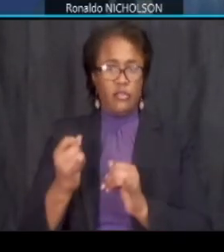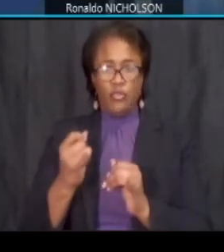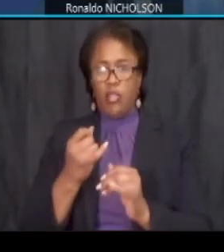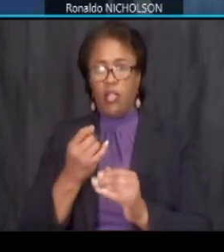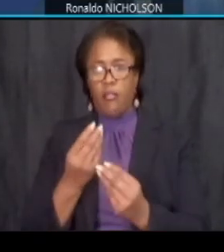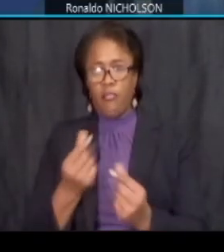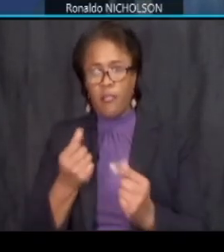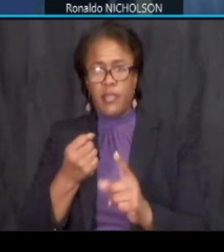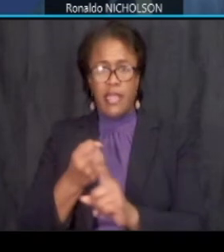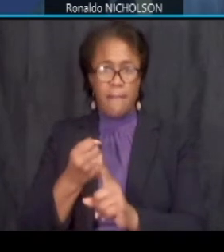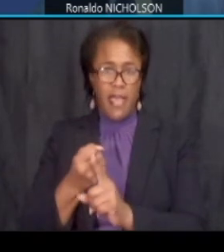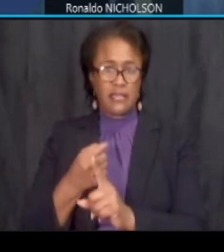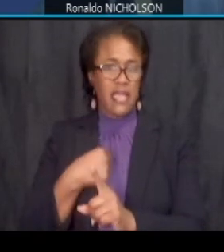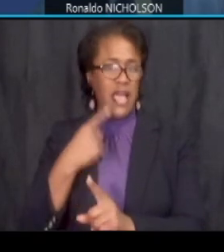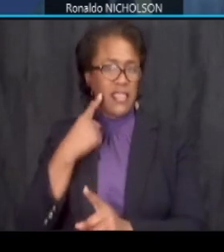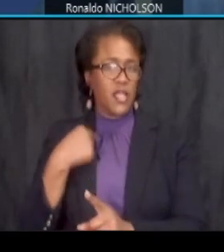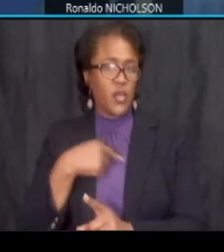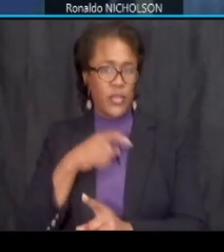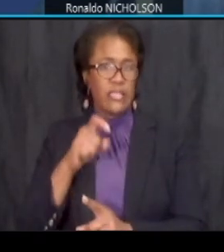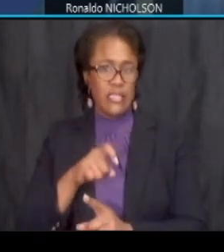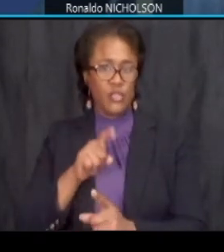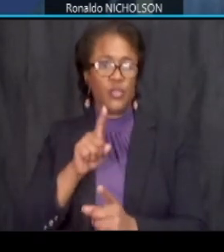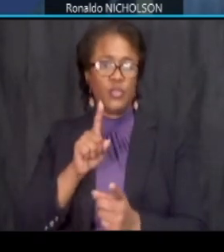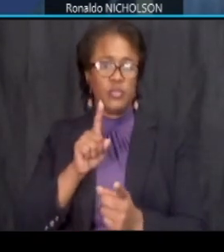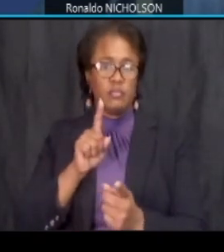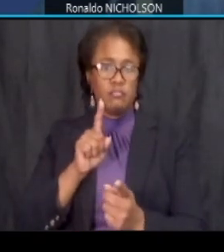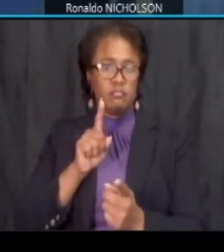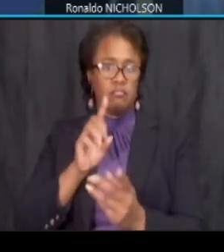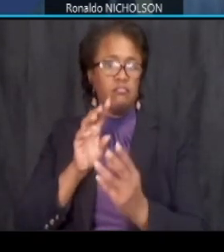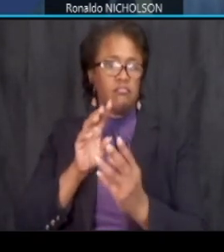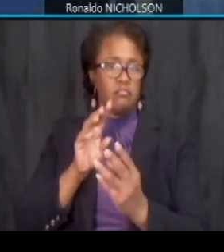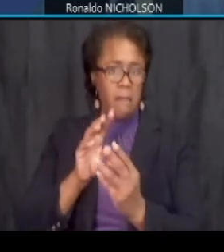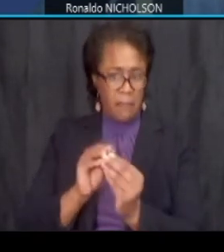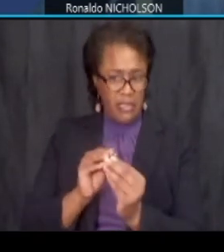i suggest we we meet one-on-one um to talk about those